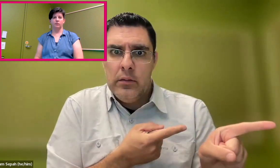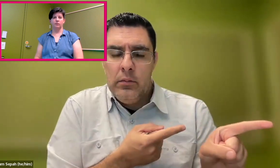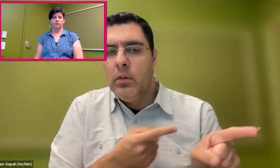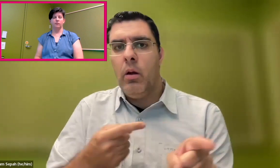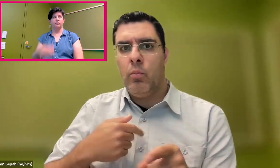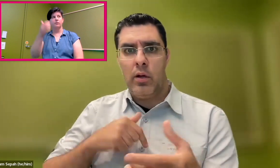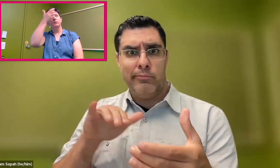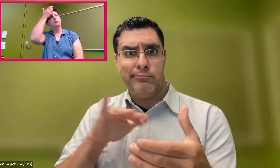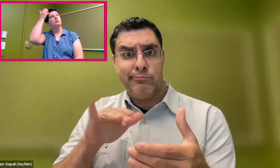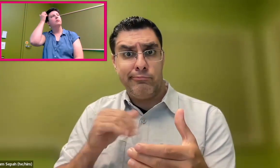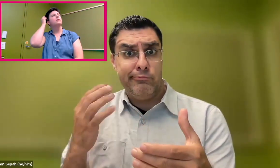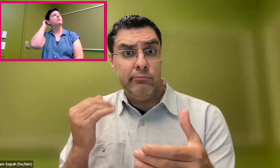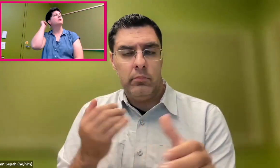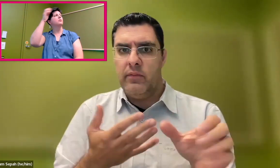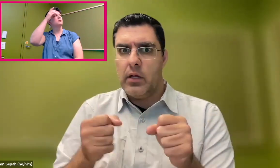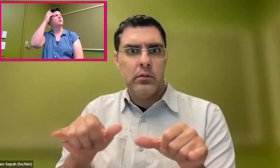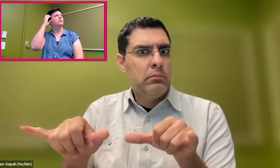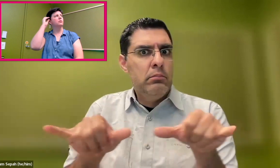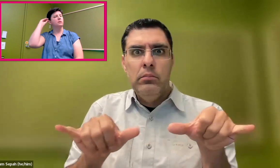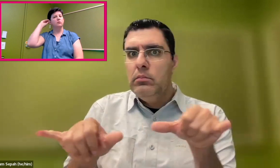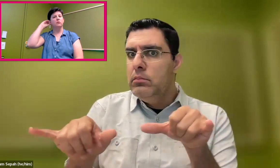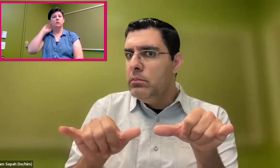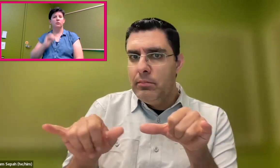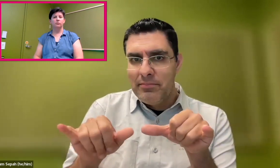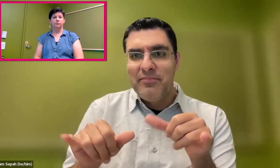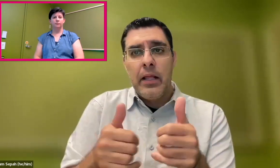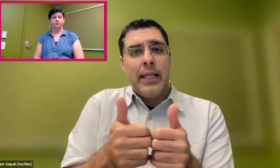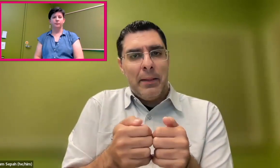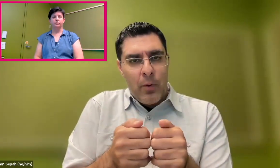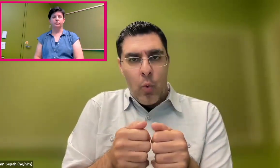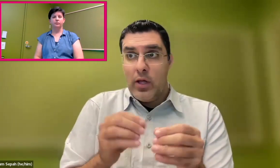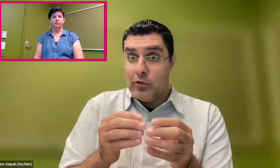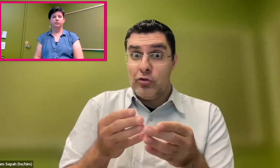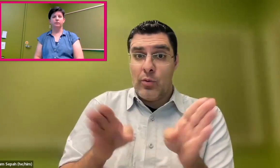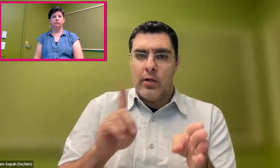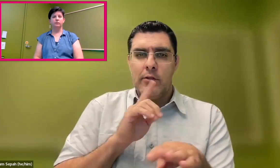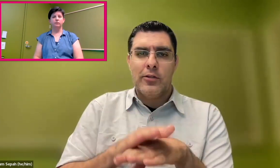I mean, people who speak can input that information verbally quite quickly. And so now we'll have a more equitable experience,